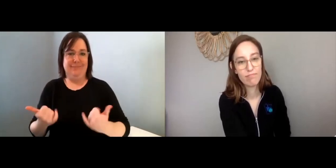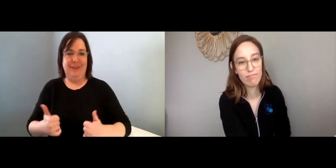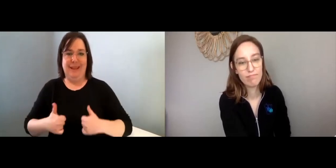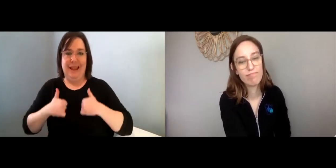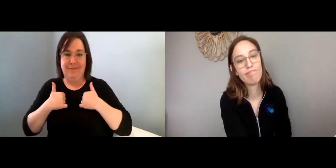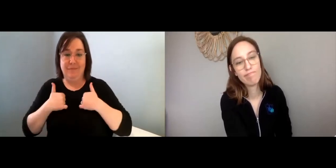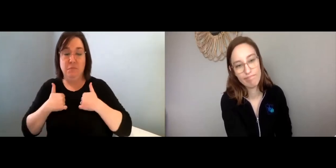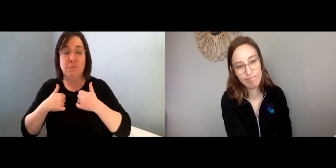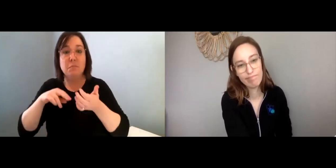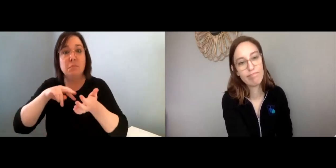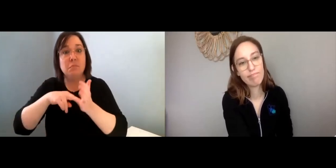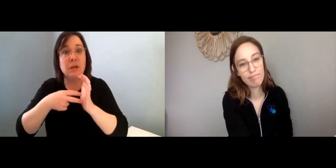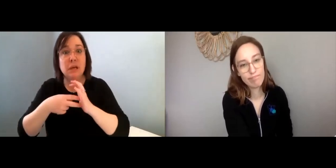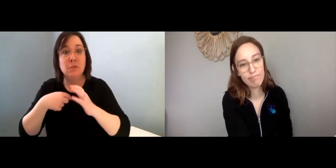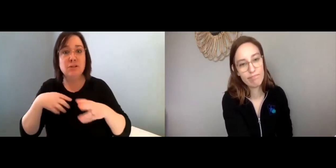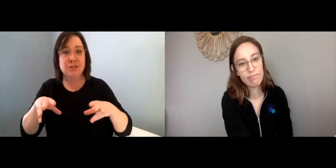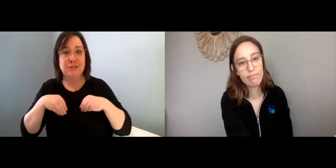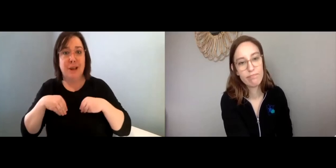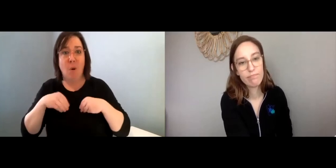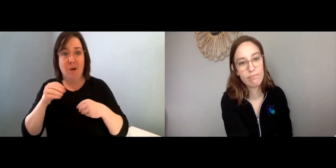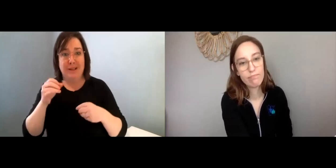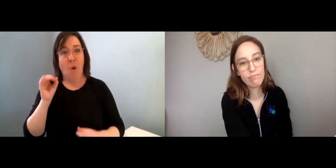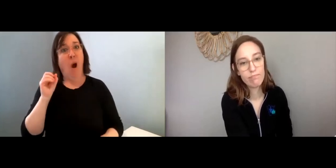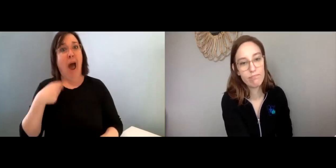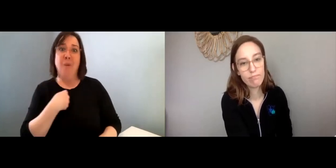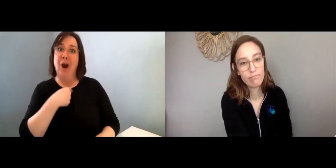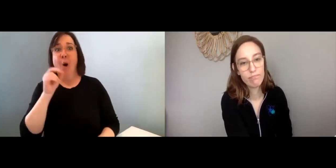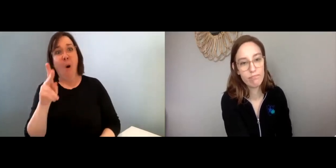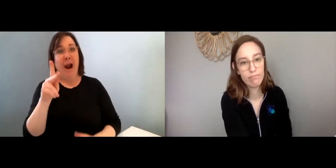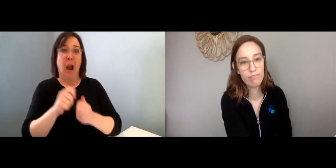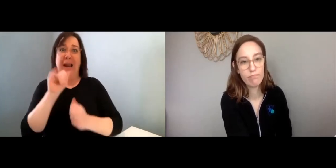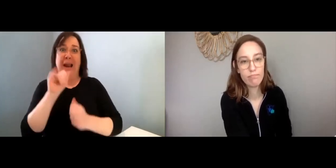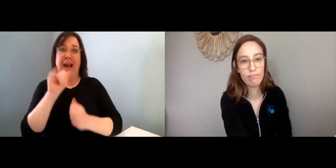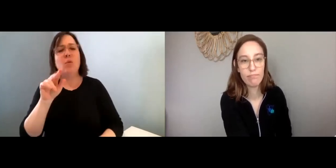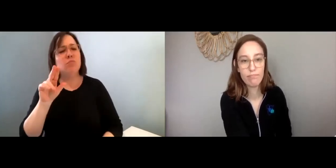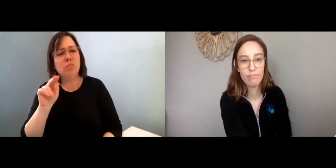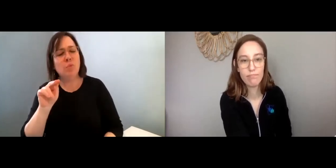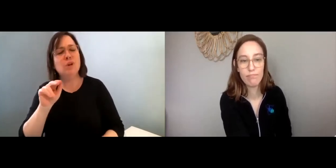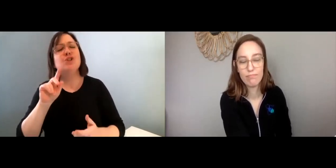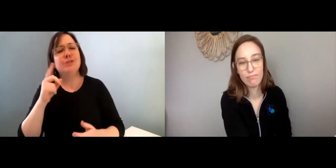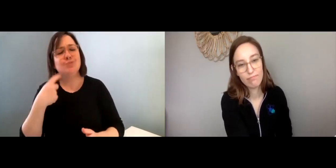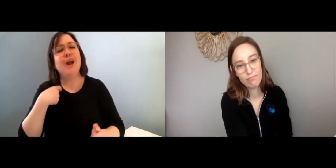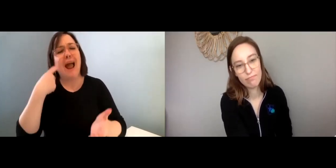We have to accept what’s happening in the here and now. It doesn’t mean you have to be okay with it.